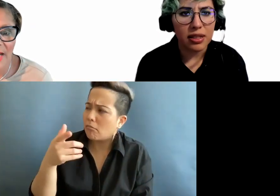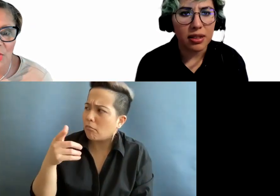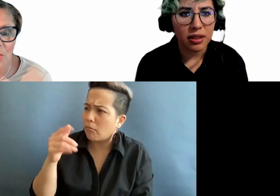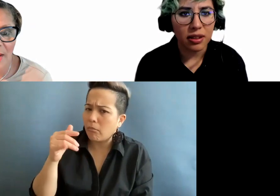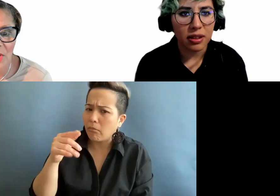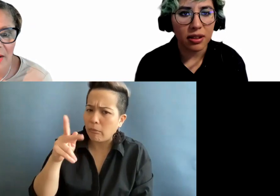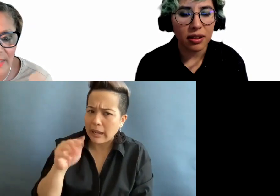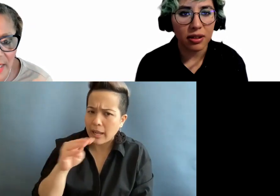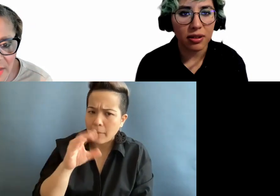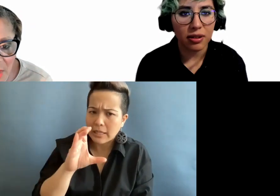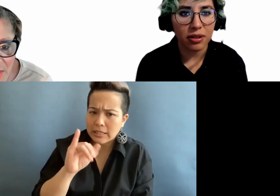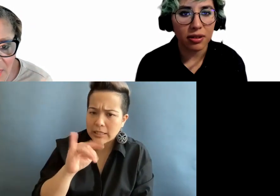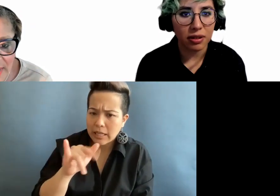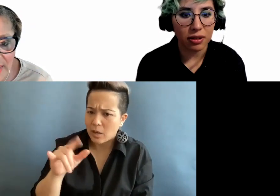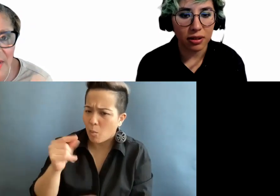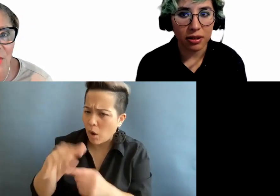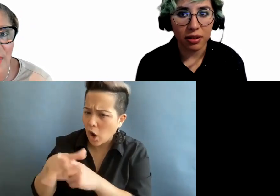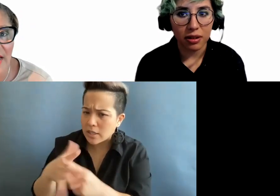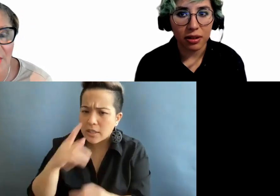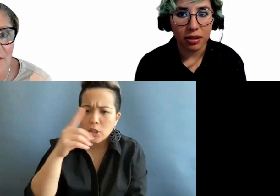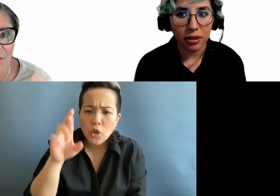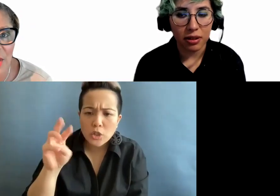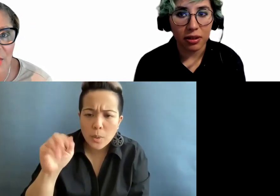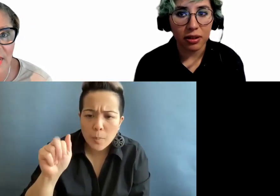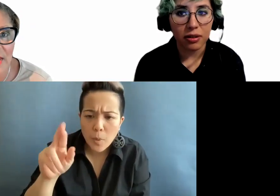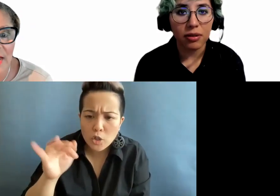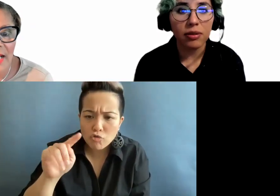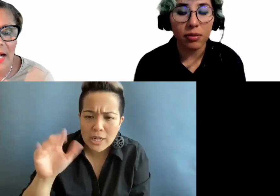I am sorry, Dr. Margarita Clement, if you want to come off mute. I